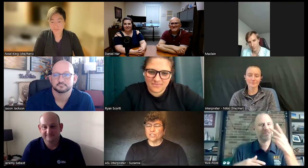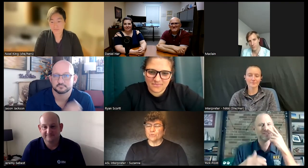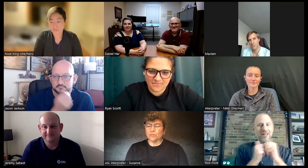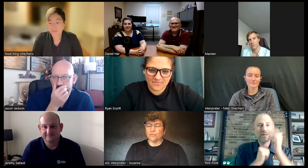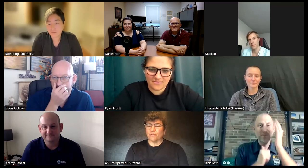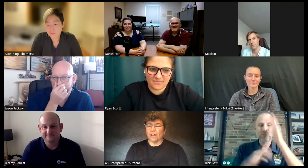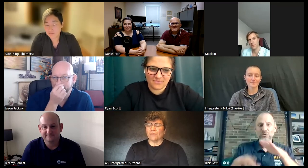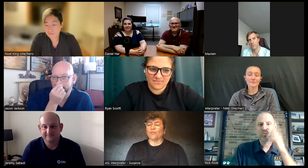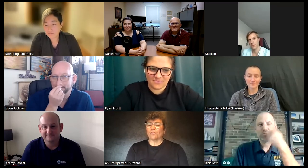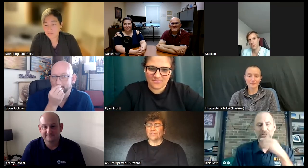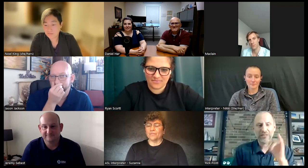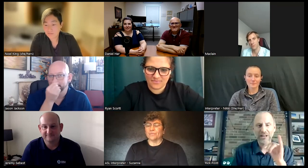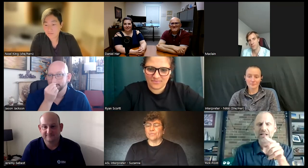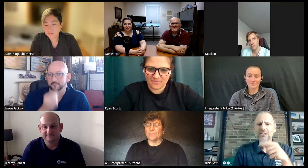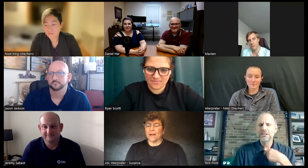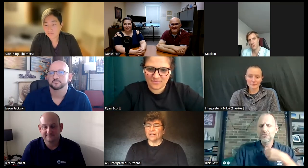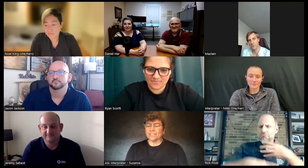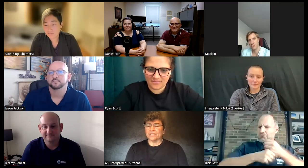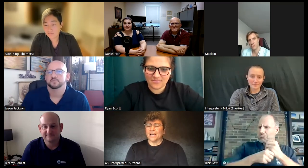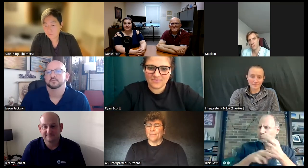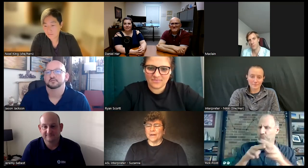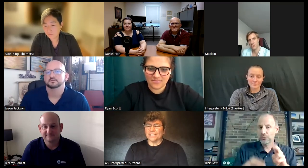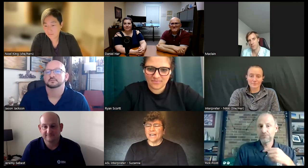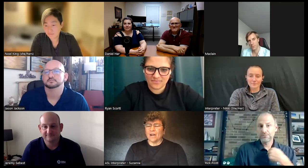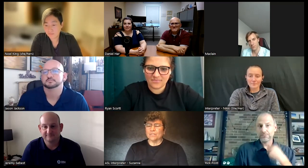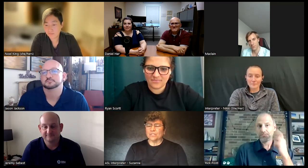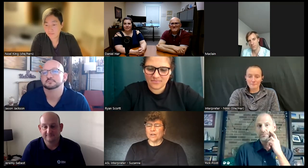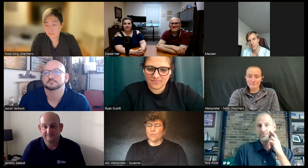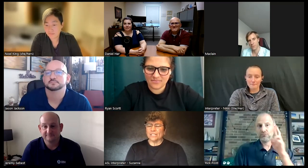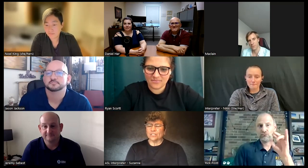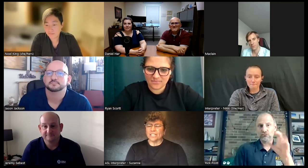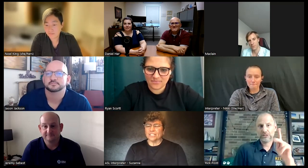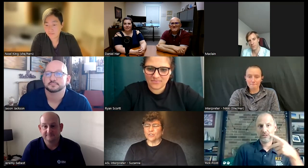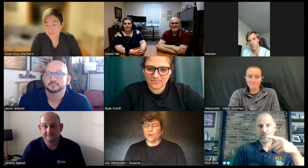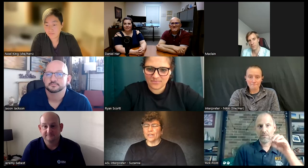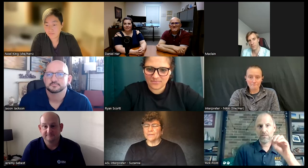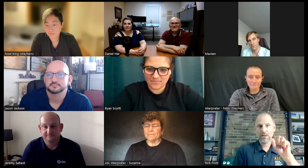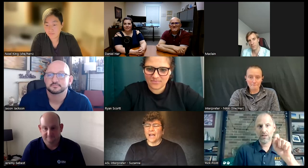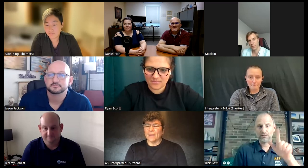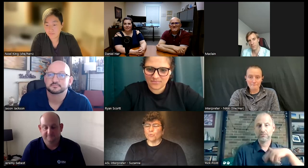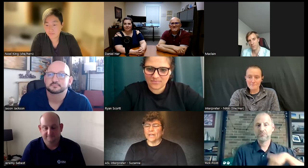interpreters uh for the the parents but I was wanting to tell a story I'm Rick